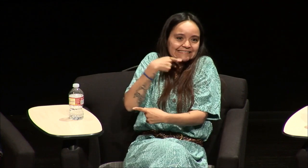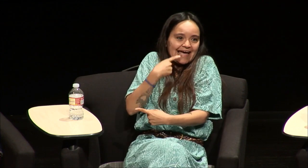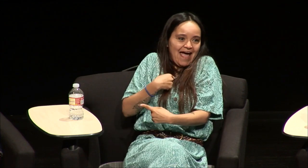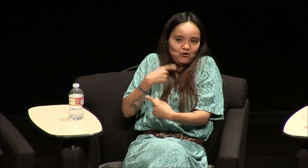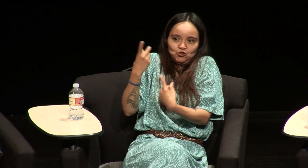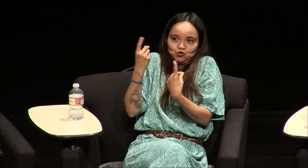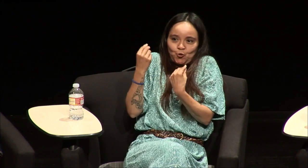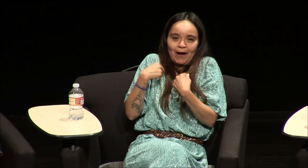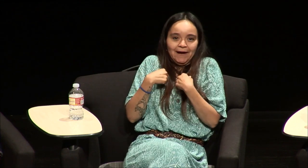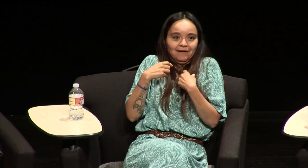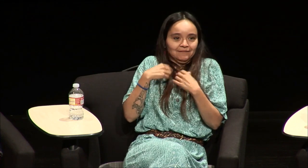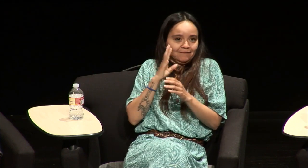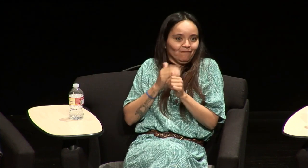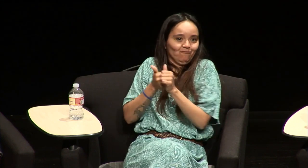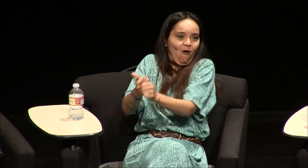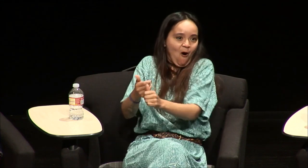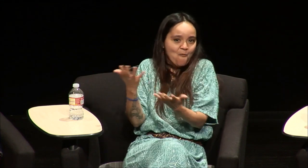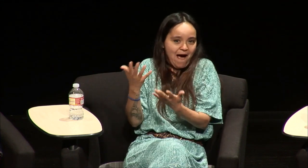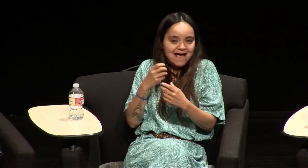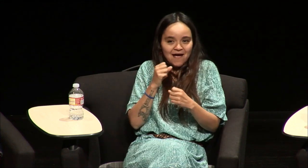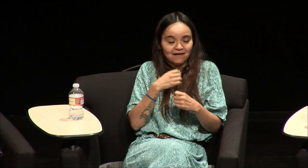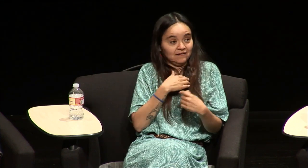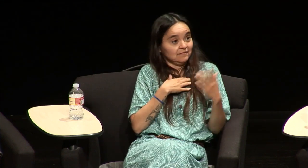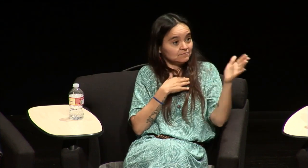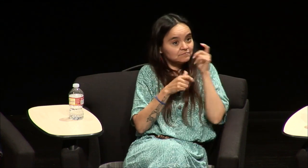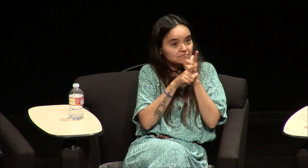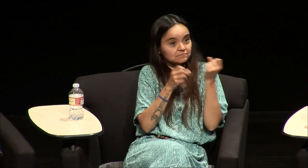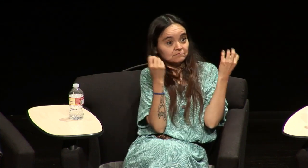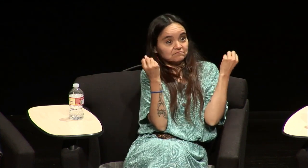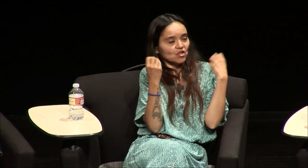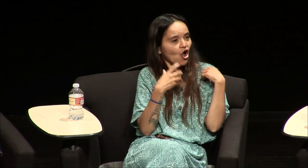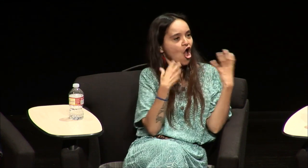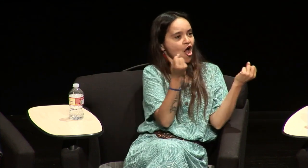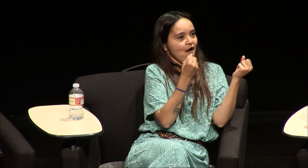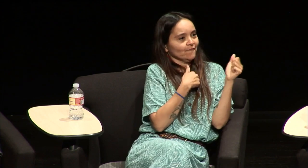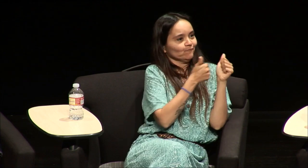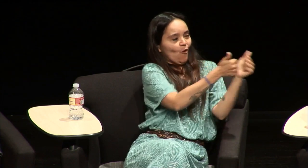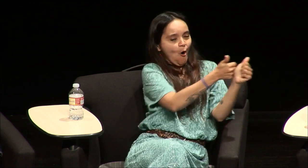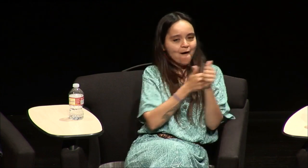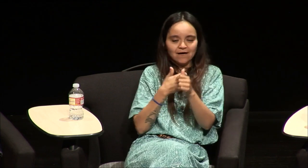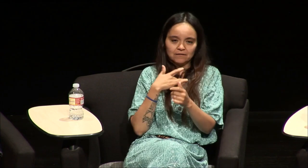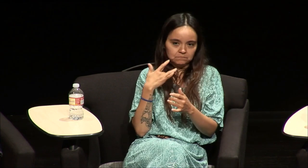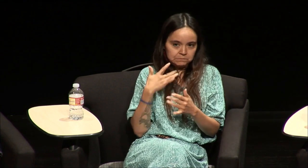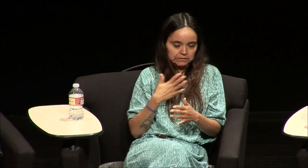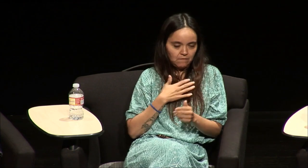just followed what they were saying what they told me to do you know cuz I was a kid I just followed whatever they said and then you know my sister I just